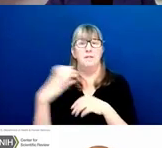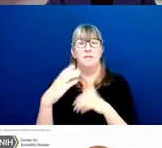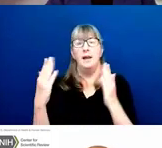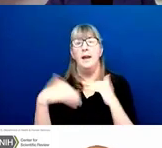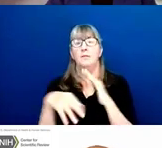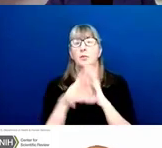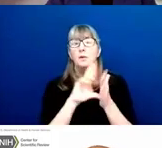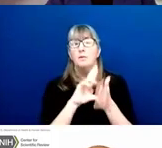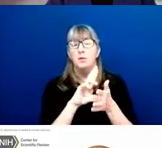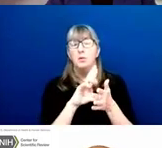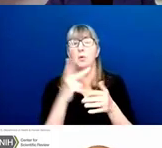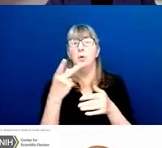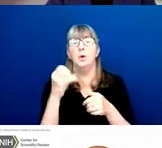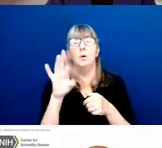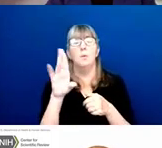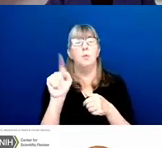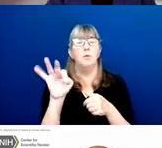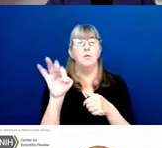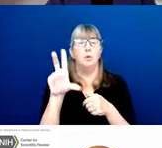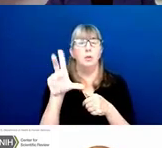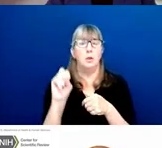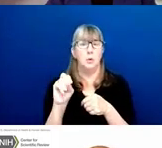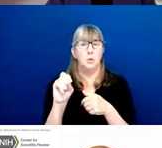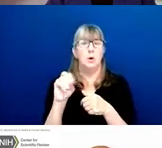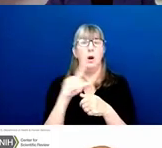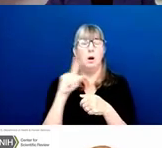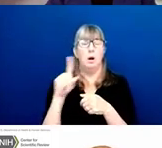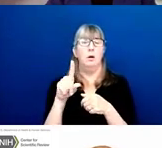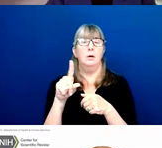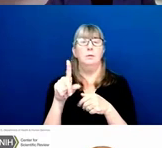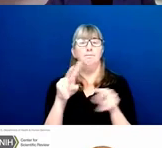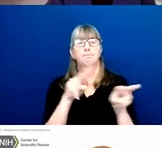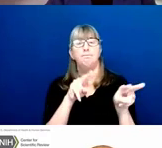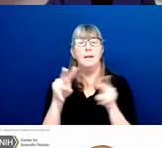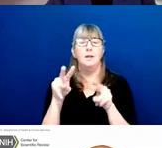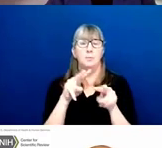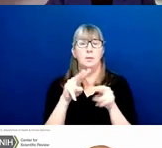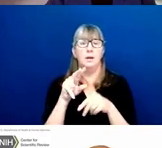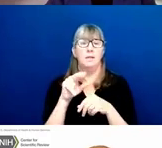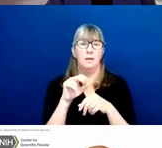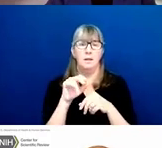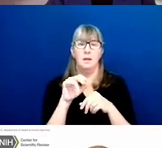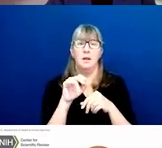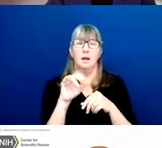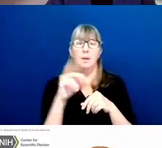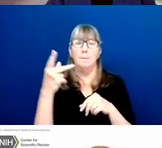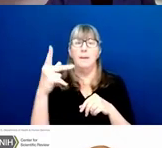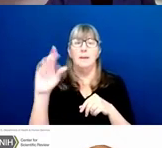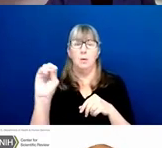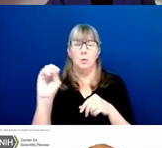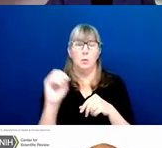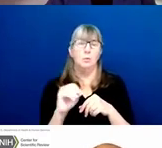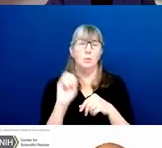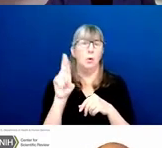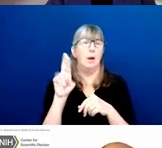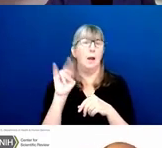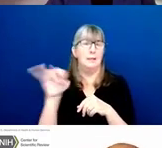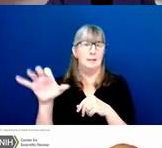are managed by the ICs by NIH program officers, or POs. Next slide. Thank you.